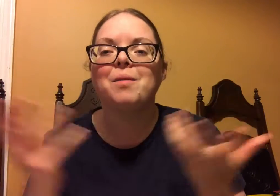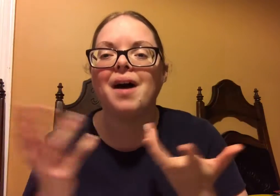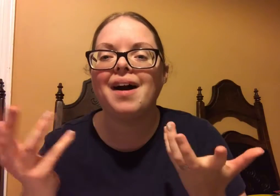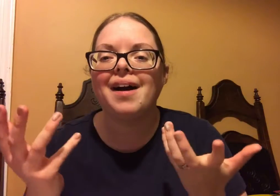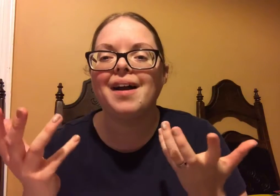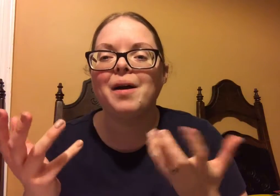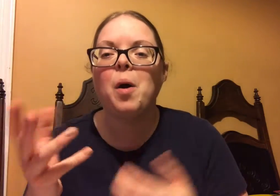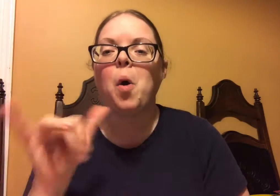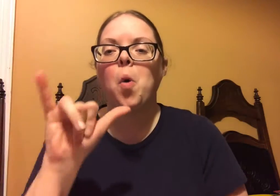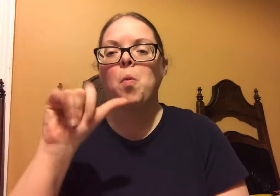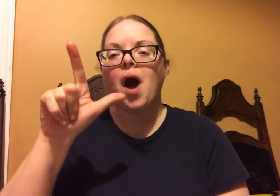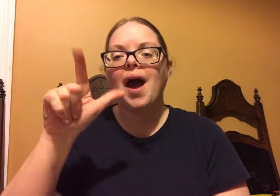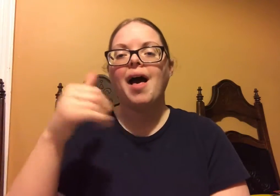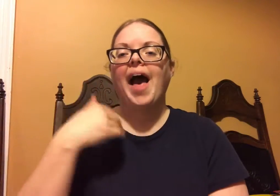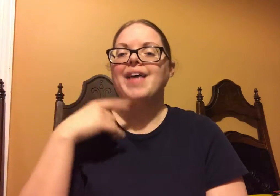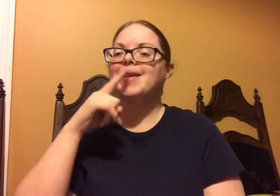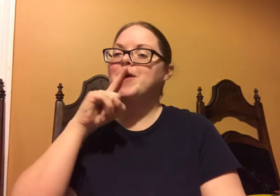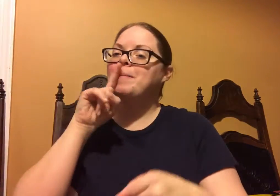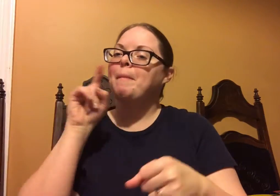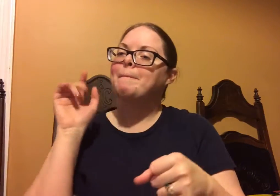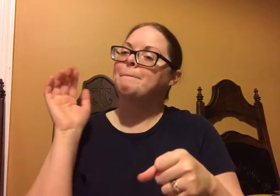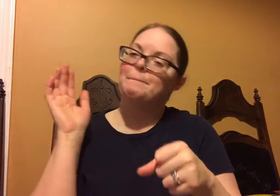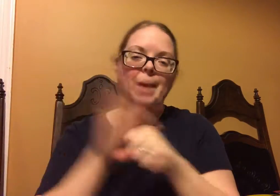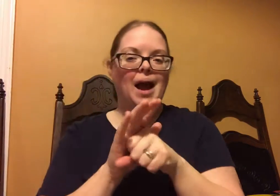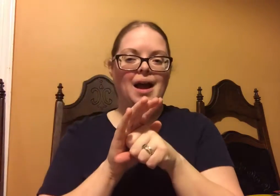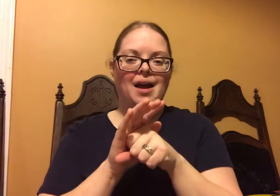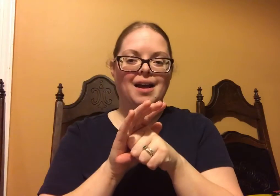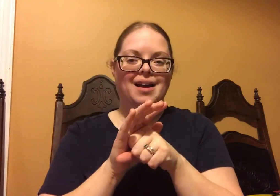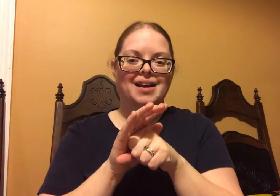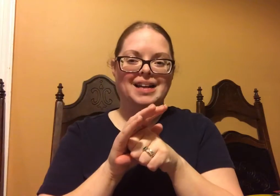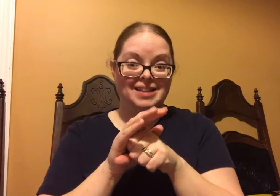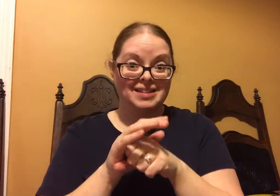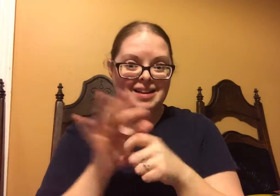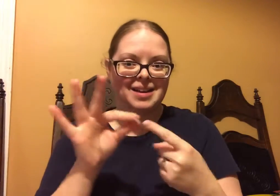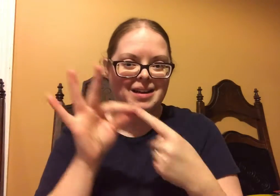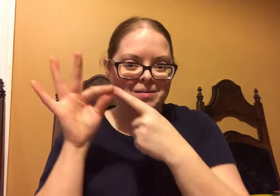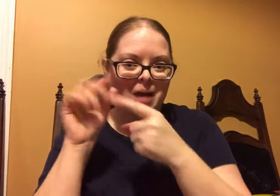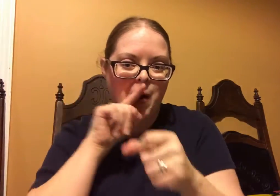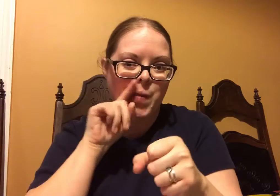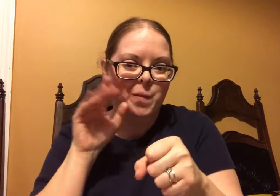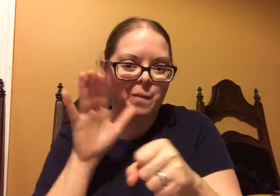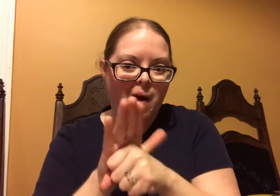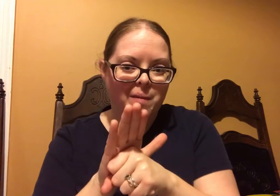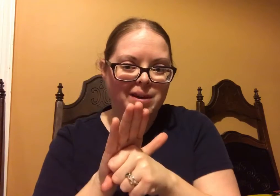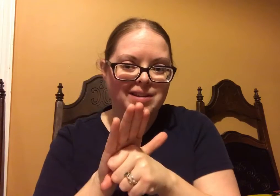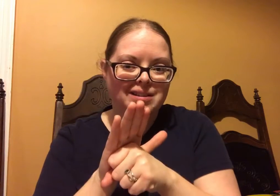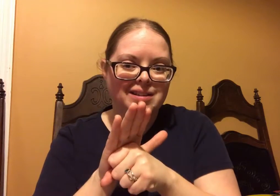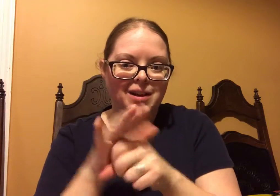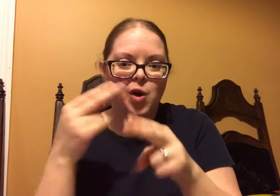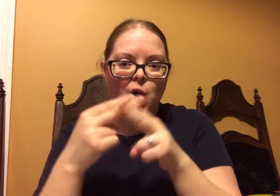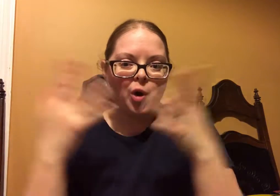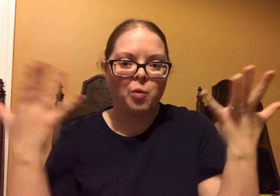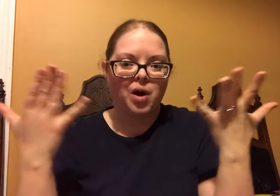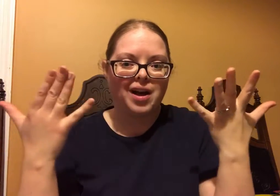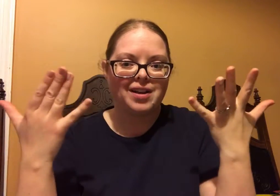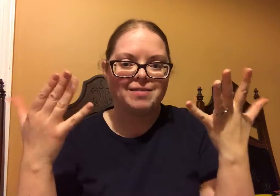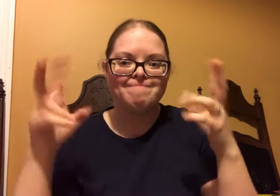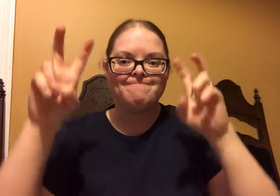farms but Young Living also has this amazing promise.